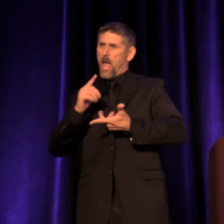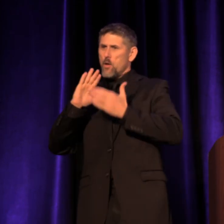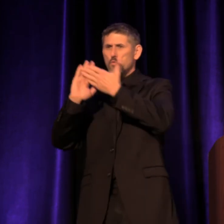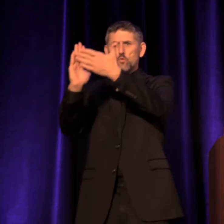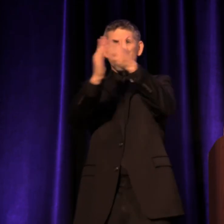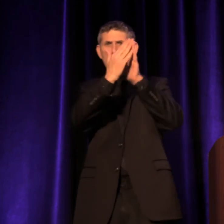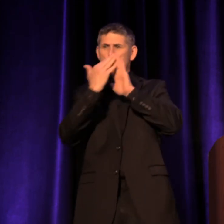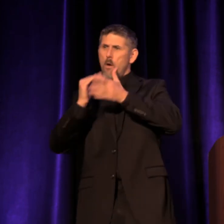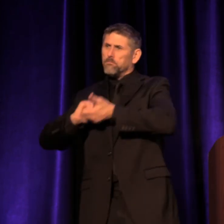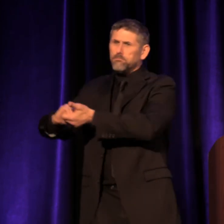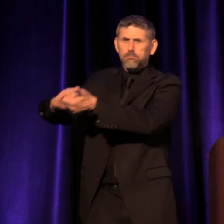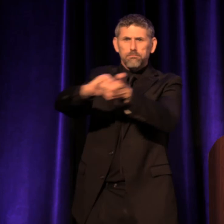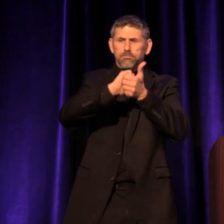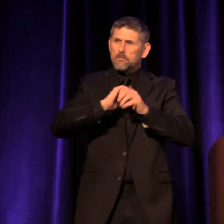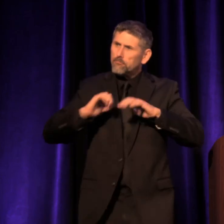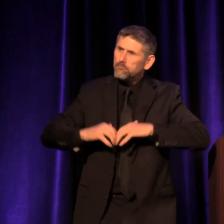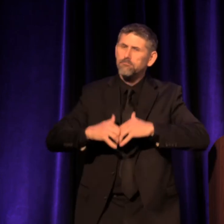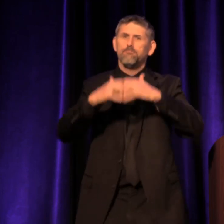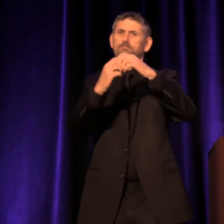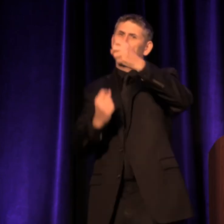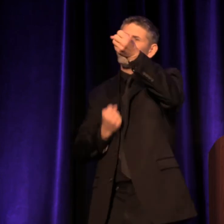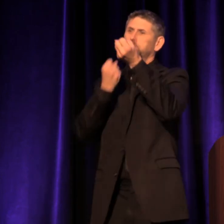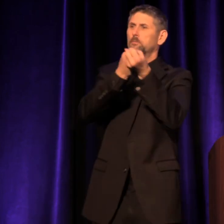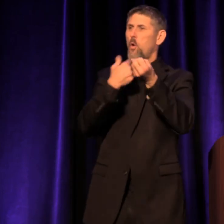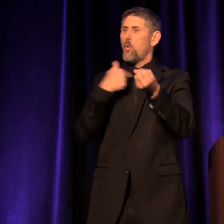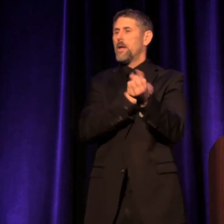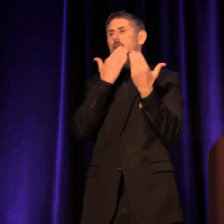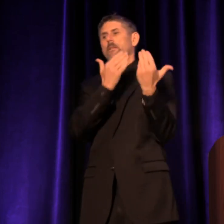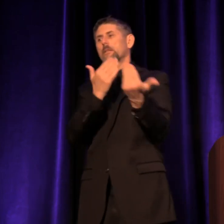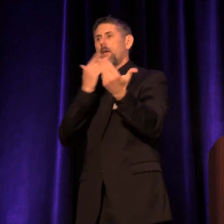And we are so thankful especially because of the public schools